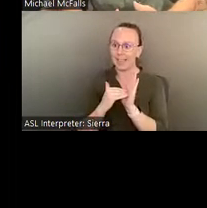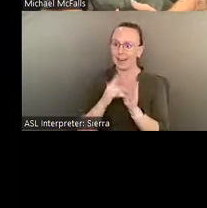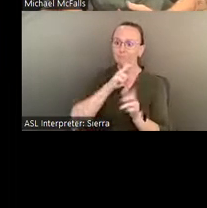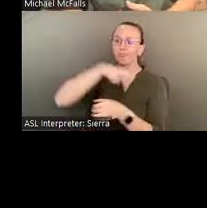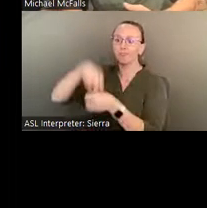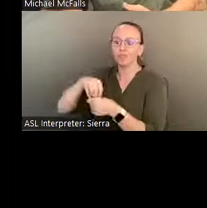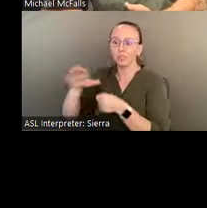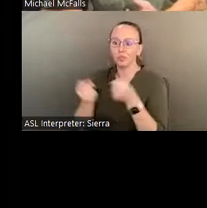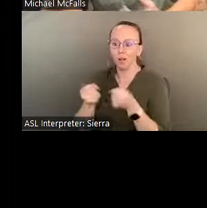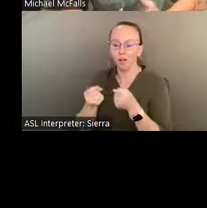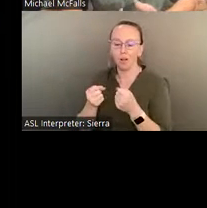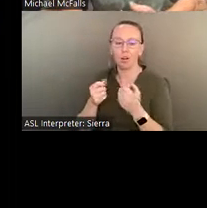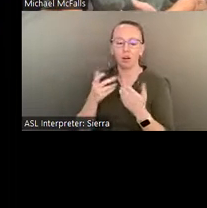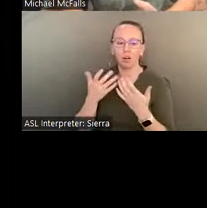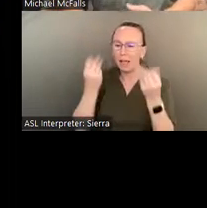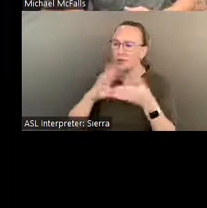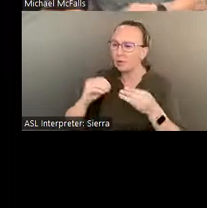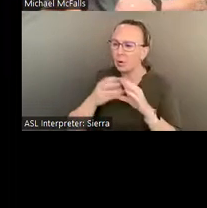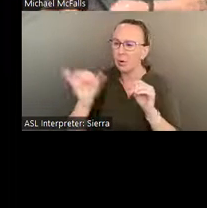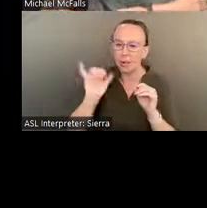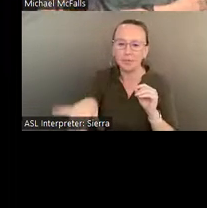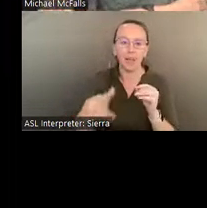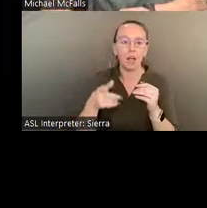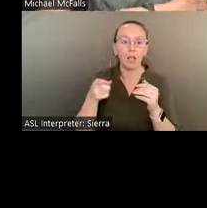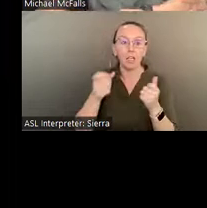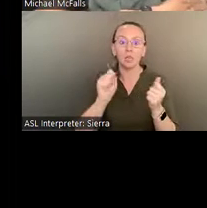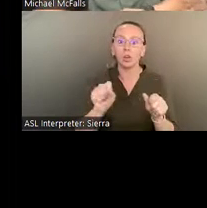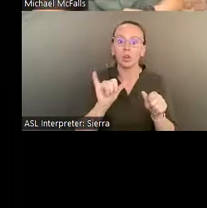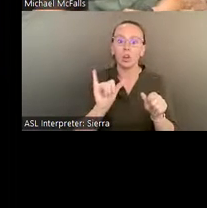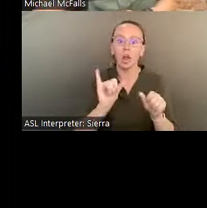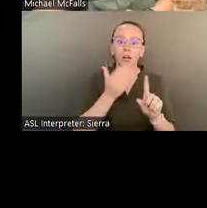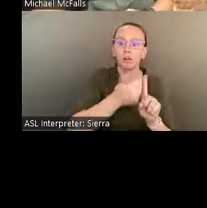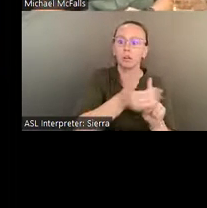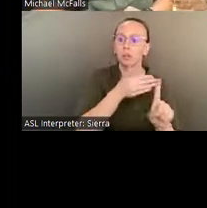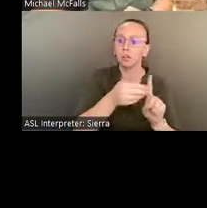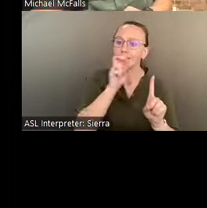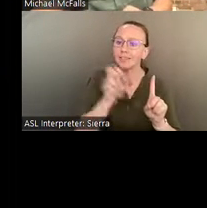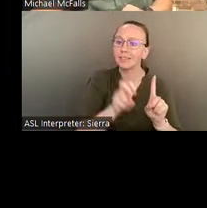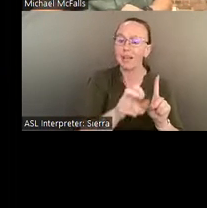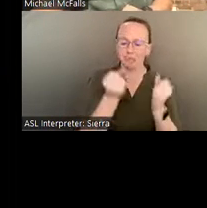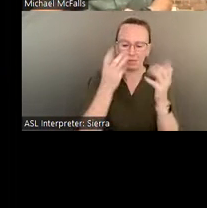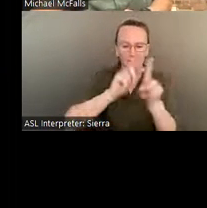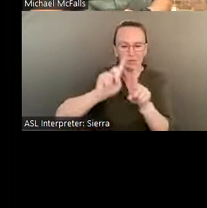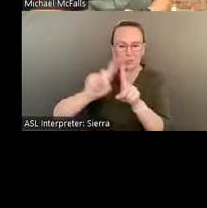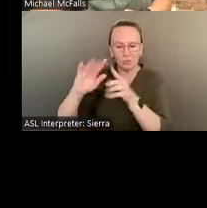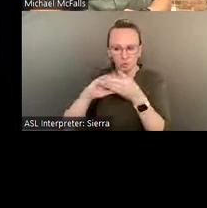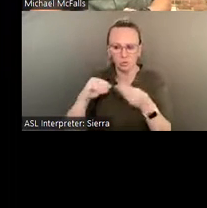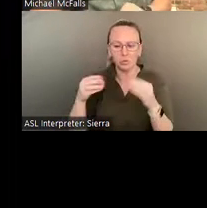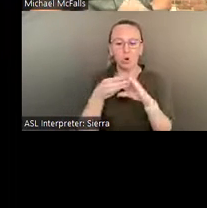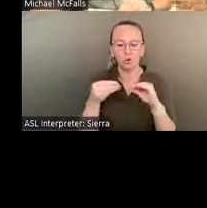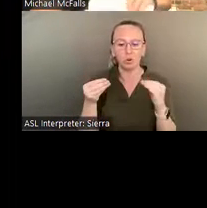I mean there are just multiple stories throughout the history of Eddie's kind of existence in